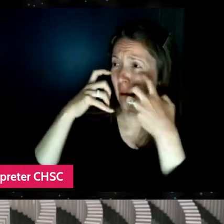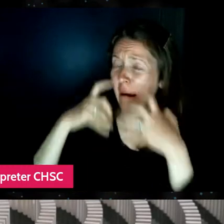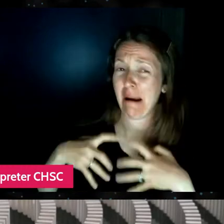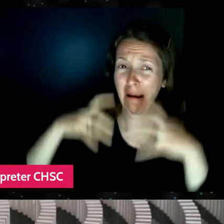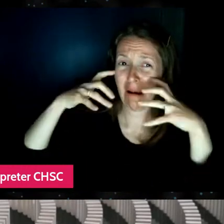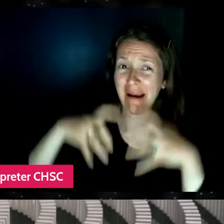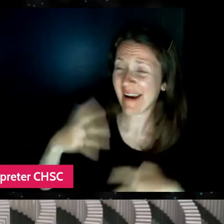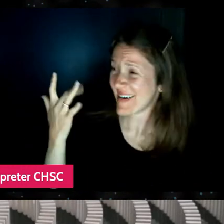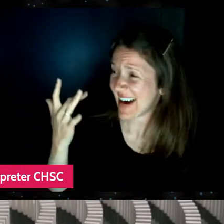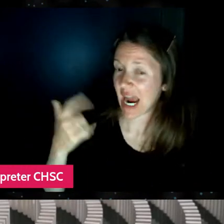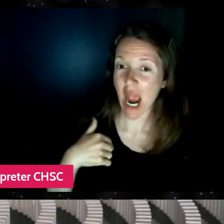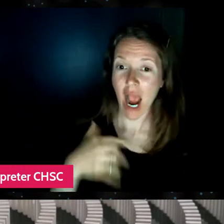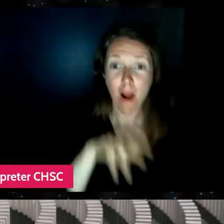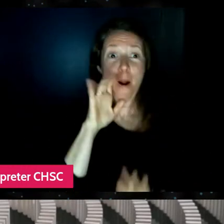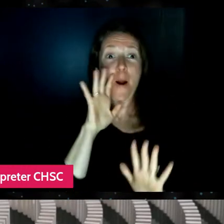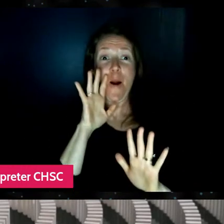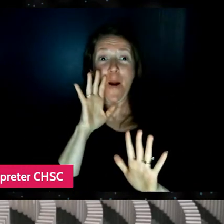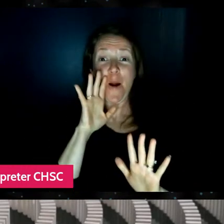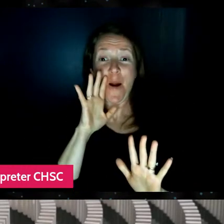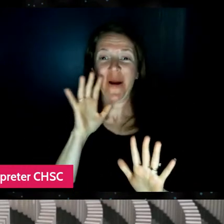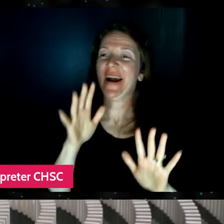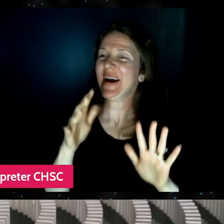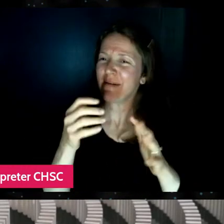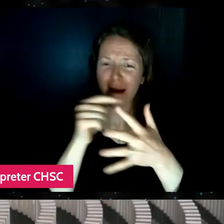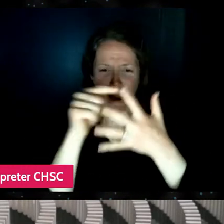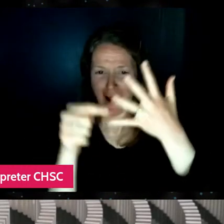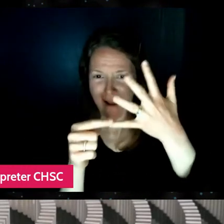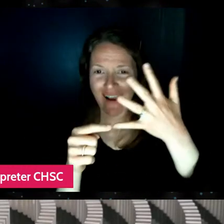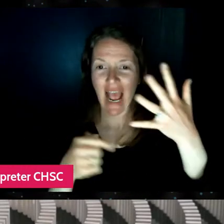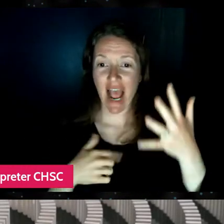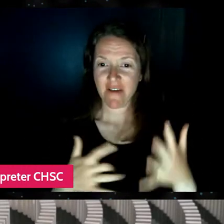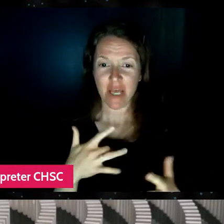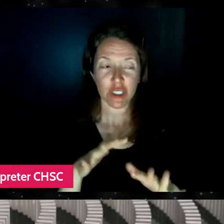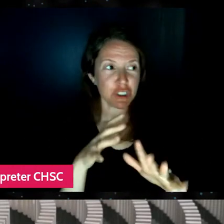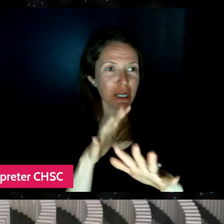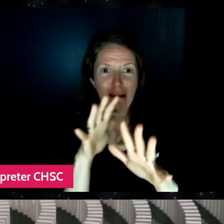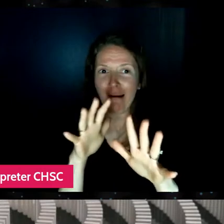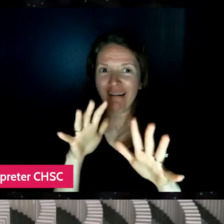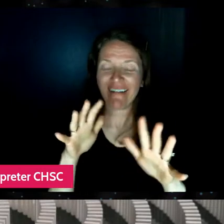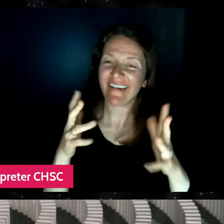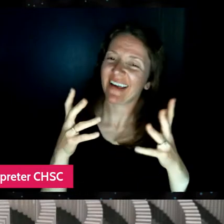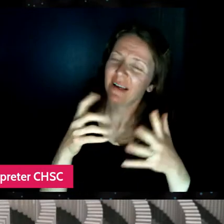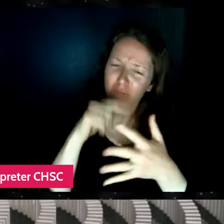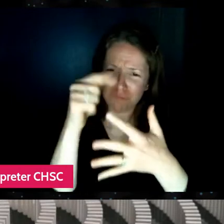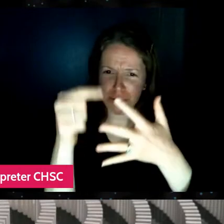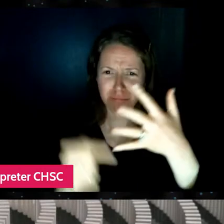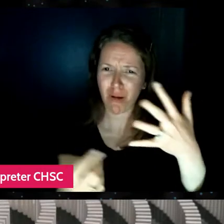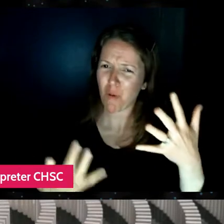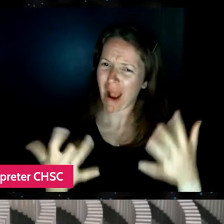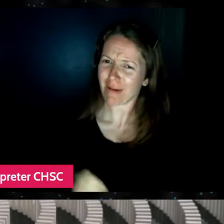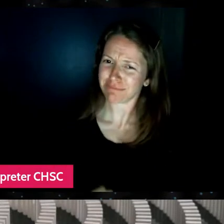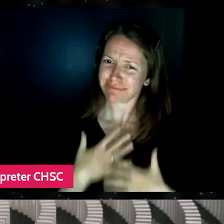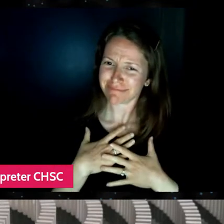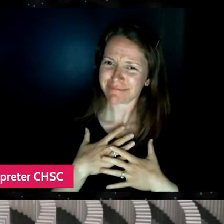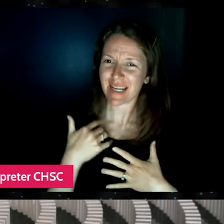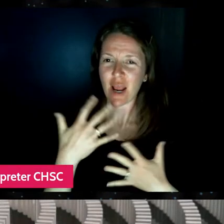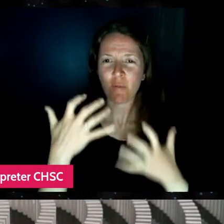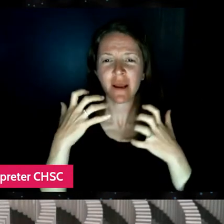I gasped numerous times. I just got chills watching those dominoes fall. So it was really inspiring and I'd love to just start the conversation off